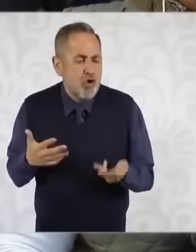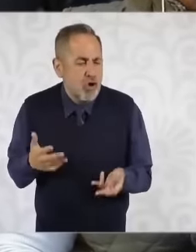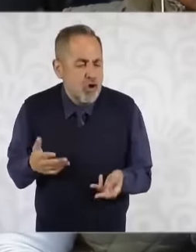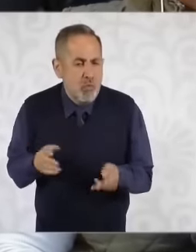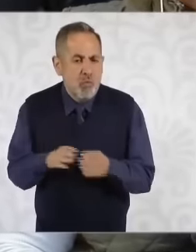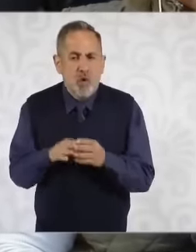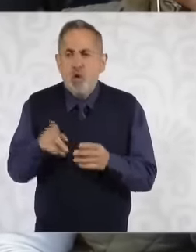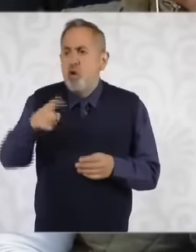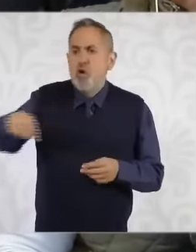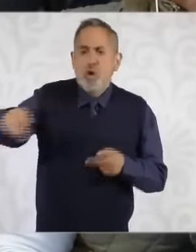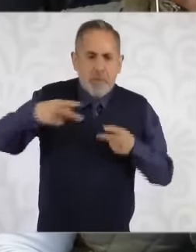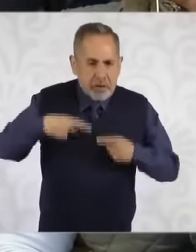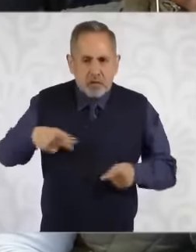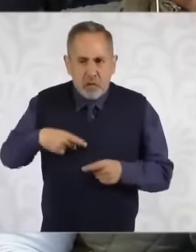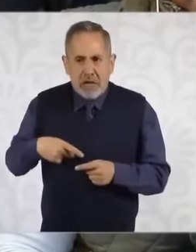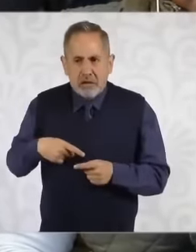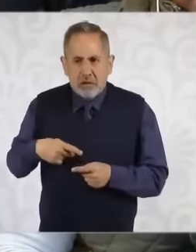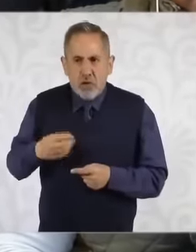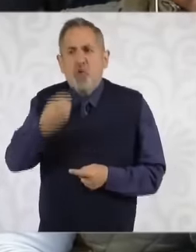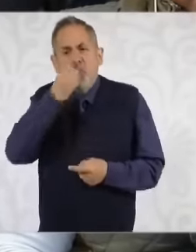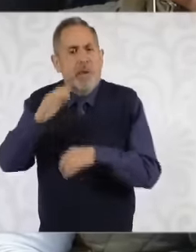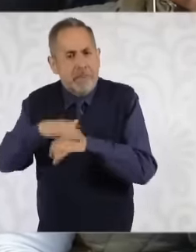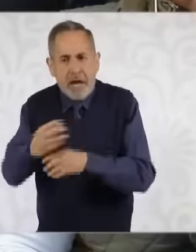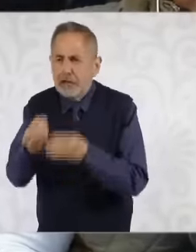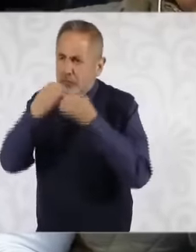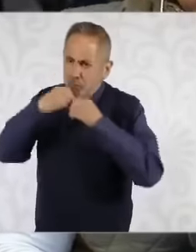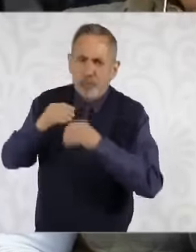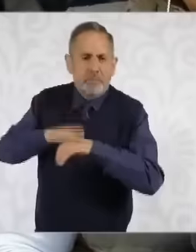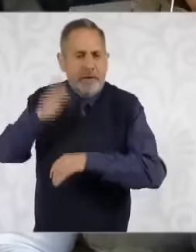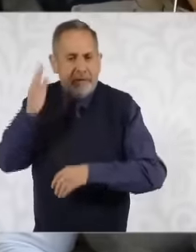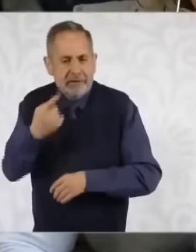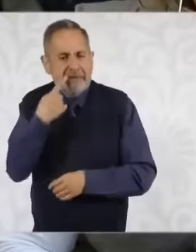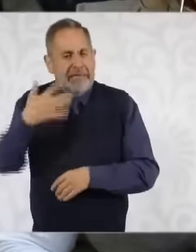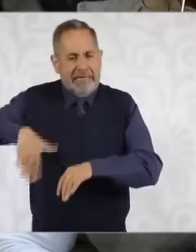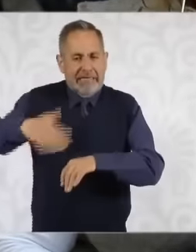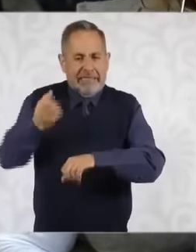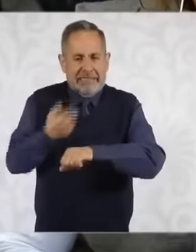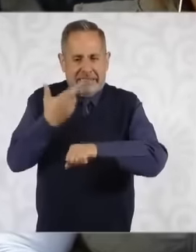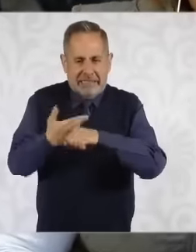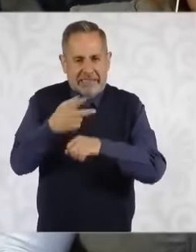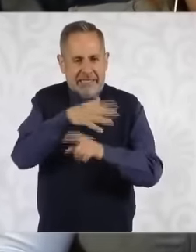consume it more? The secretary here was talking about, well, I'm saying about the environment but right now